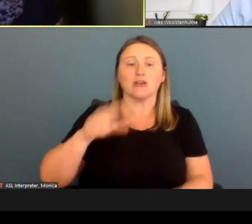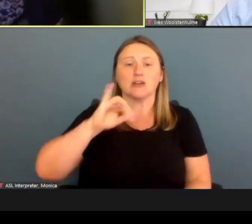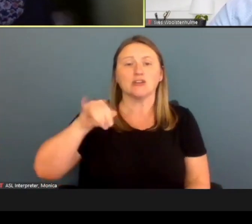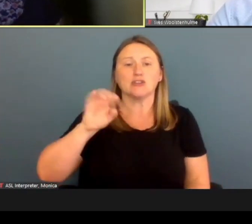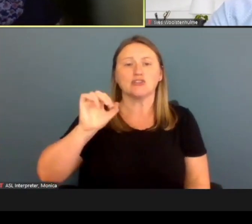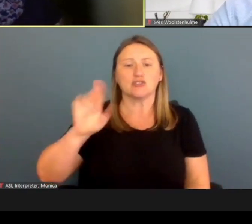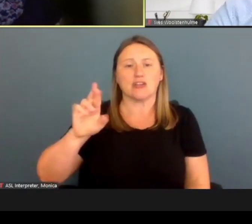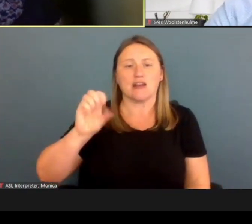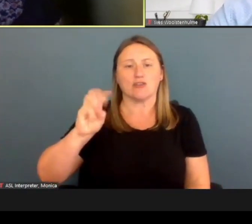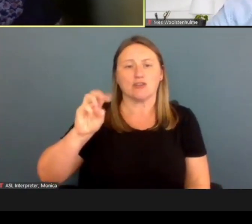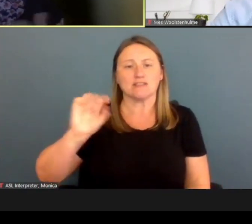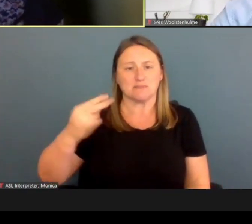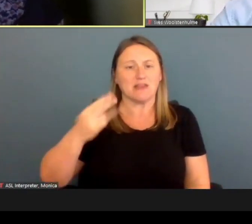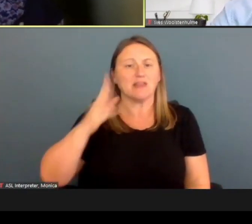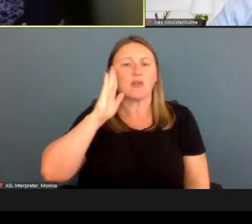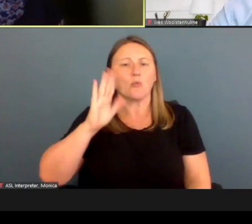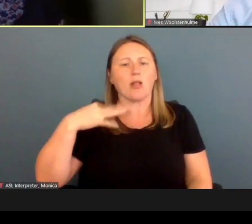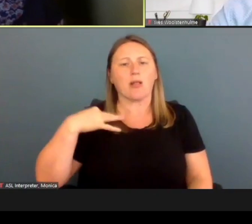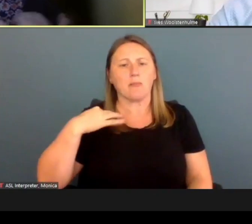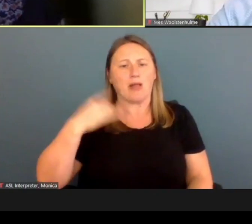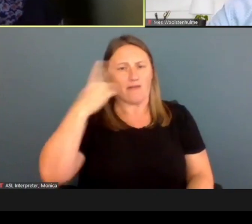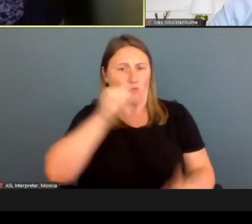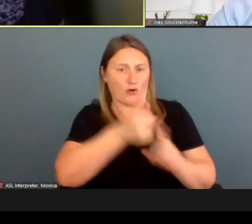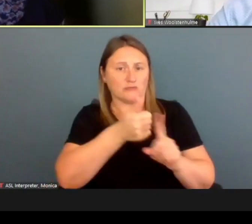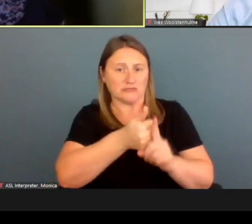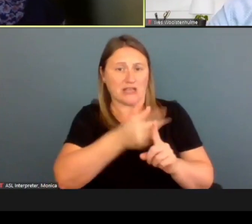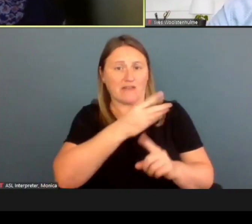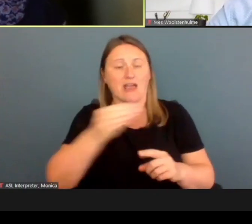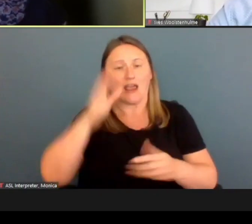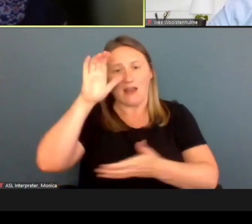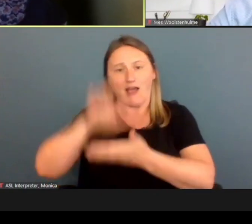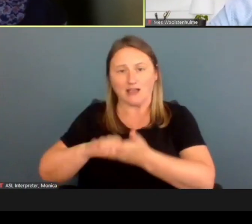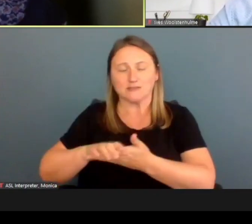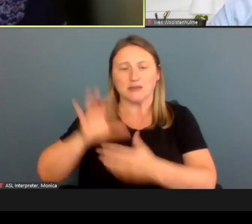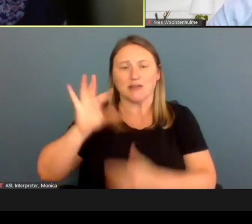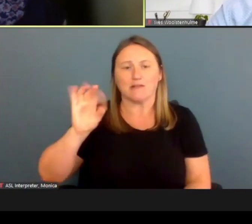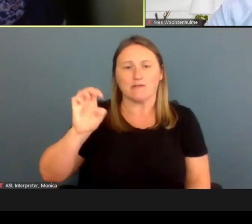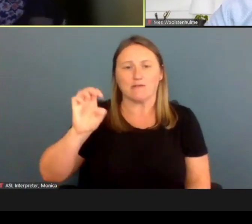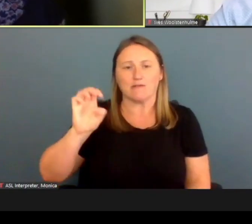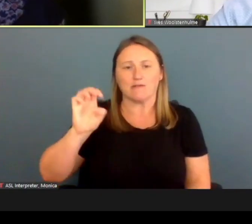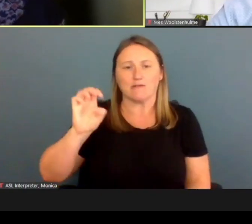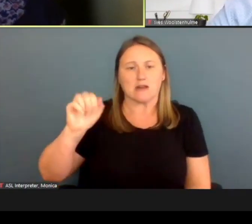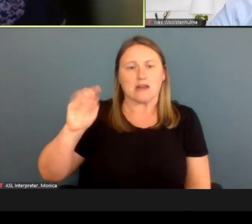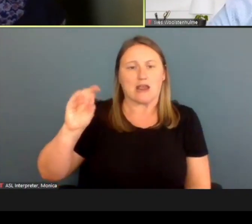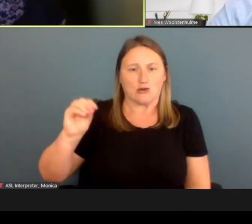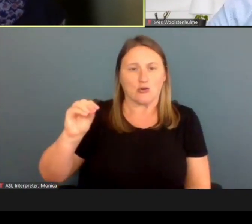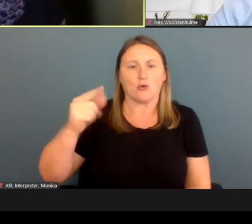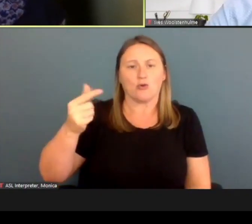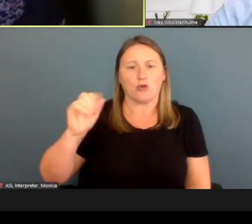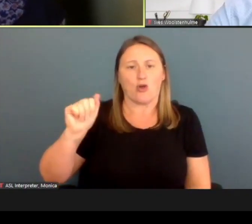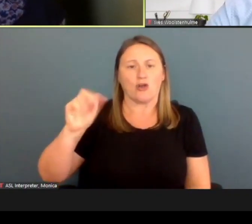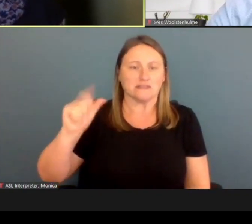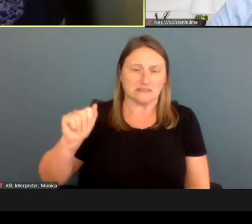for herself and her husband, Fernando Garcia Lopez. Their child Jessie Garcia Lopez